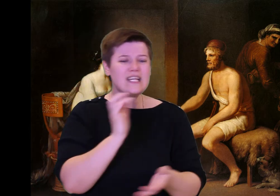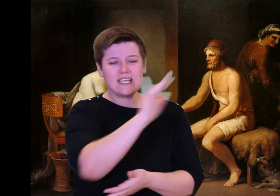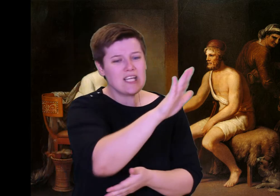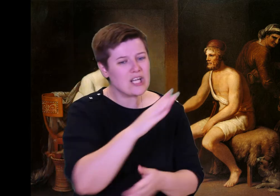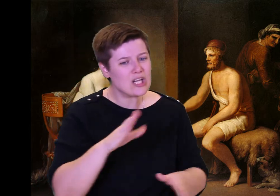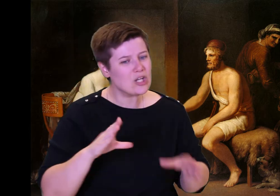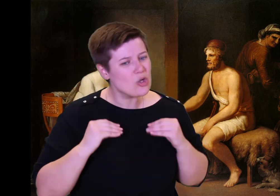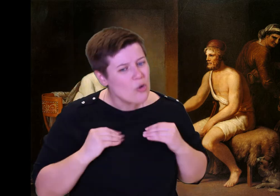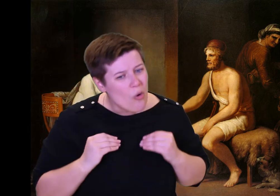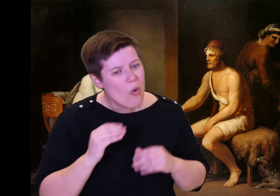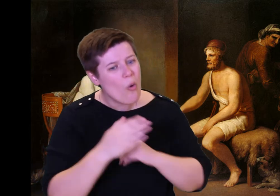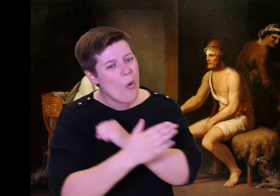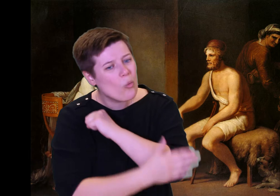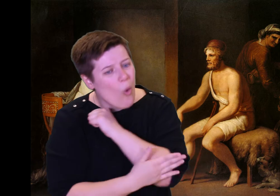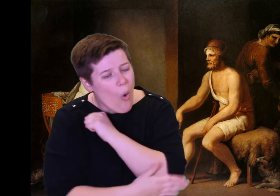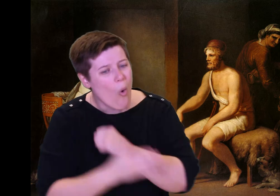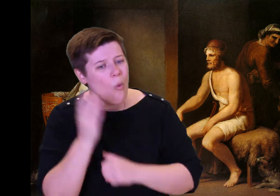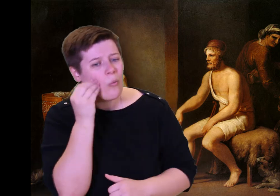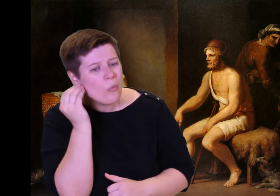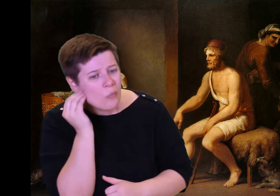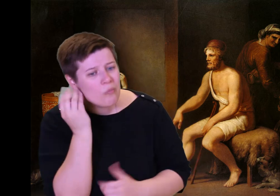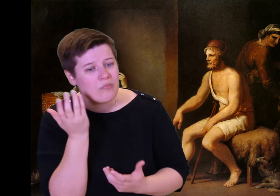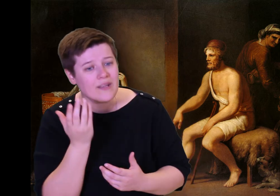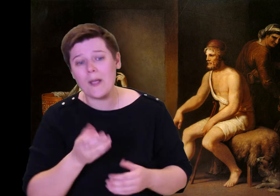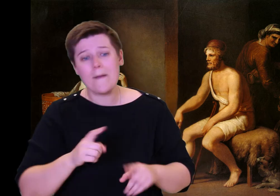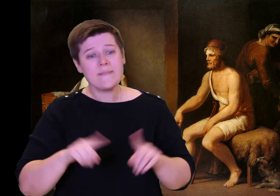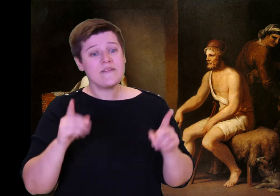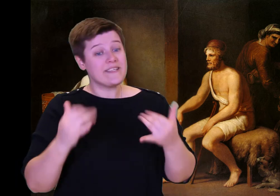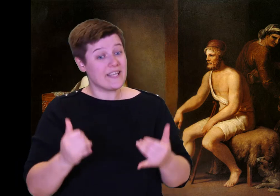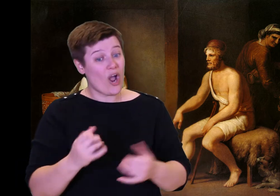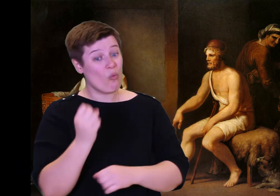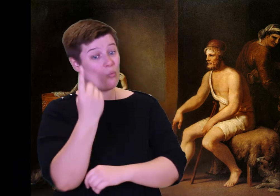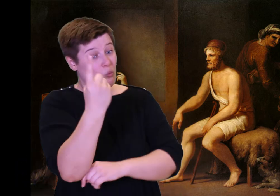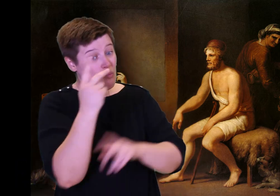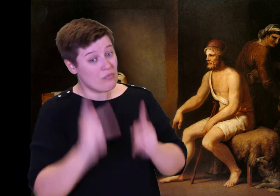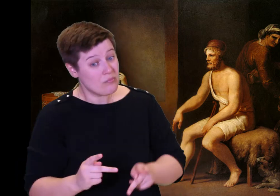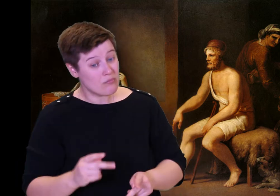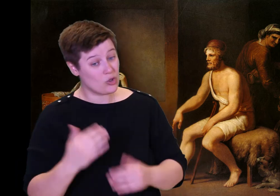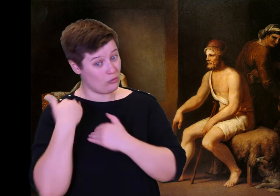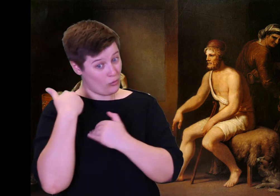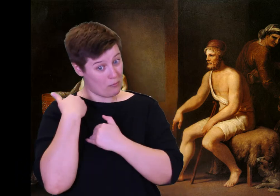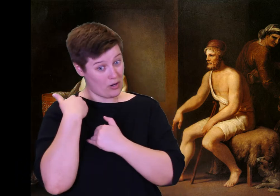You did not fear the gods who live in heaven, and you thought no man would ever